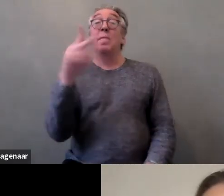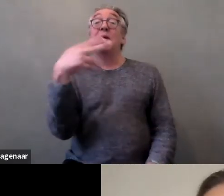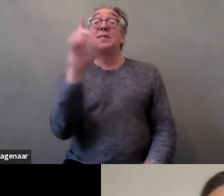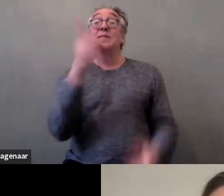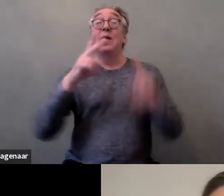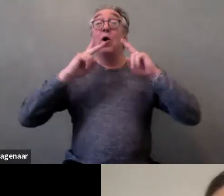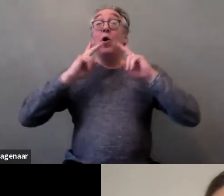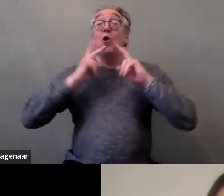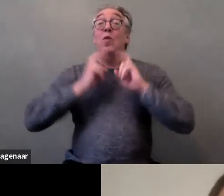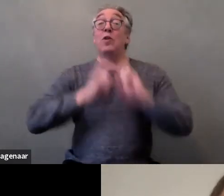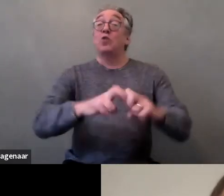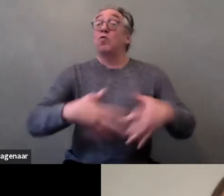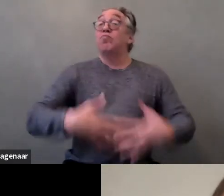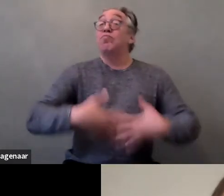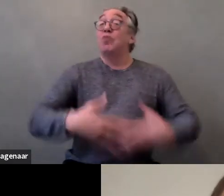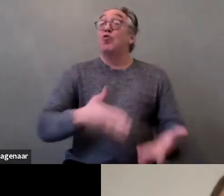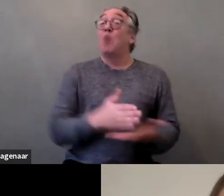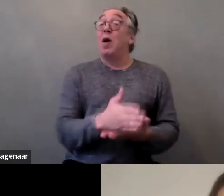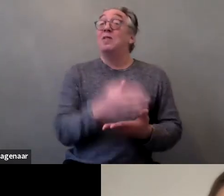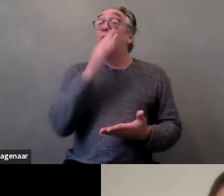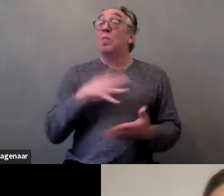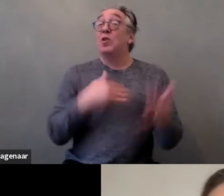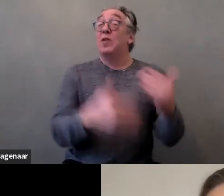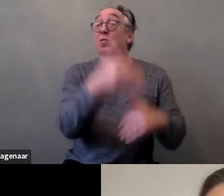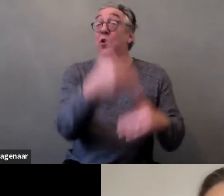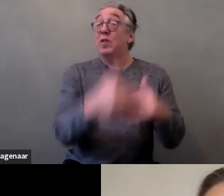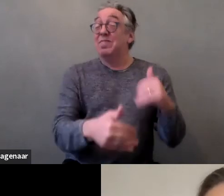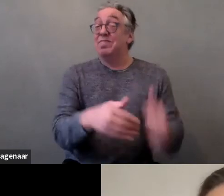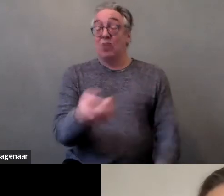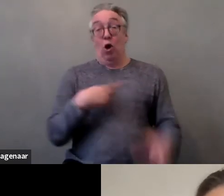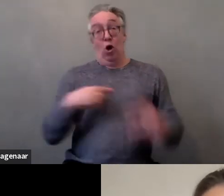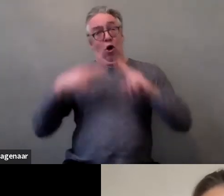even though I didn't focus on violence itself,